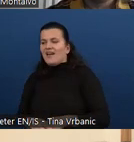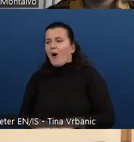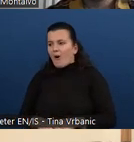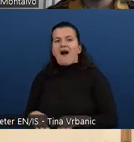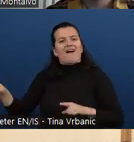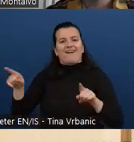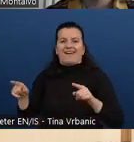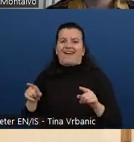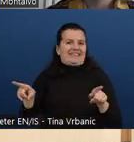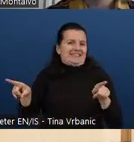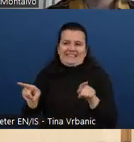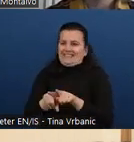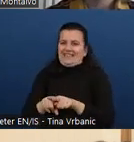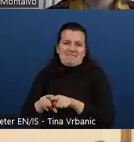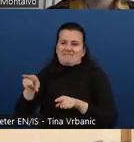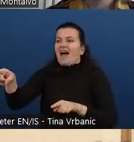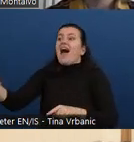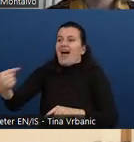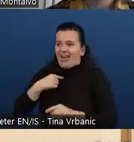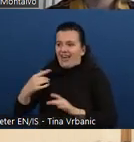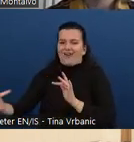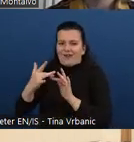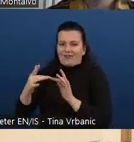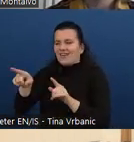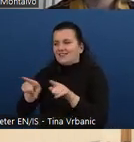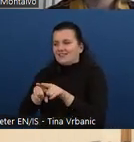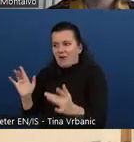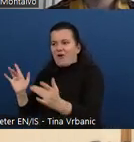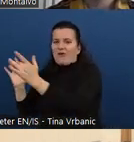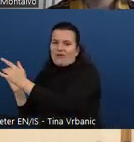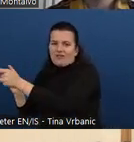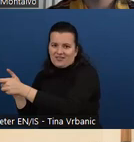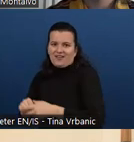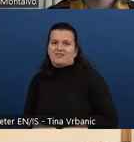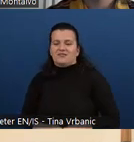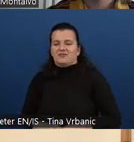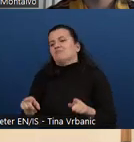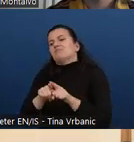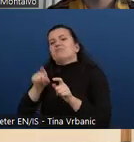So I think we share quite a few of the good people around.